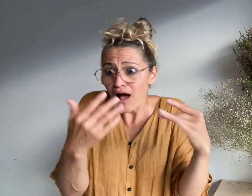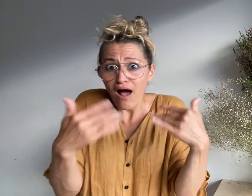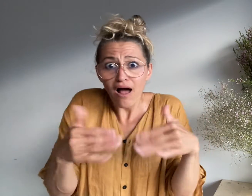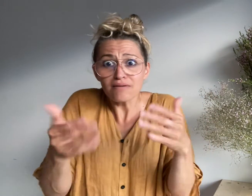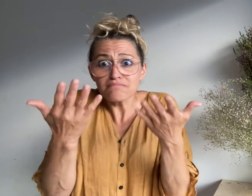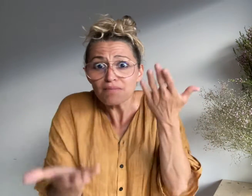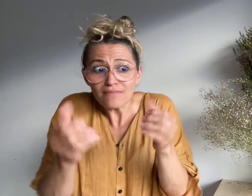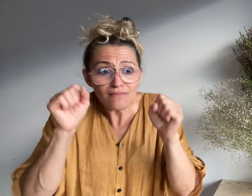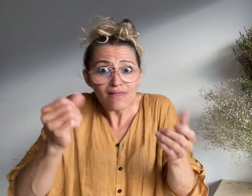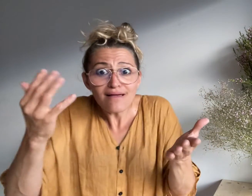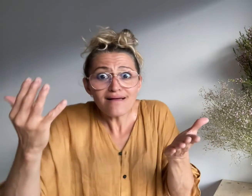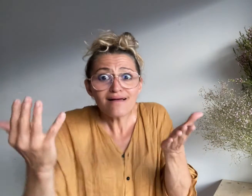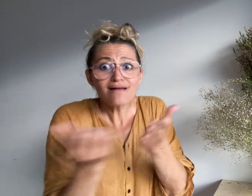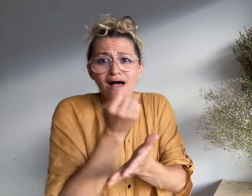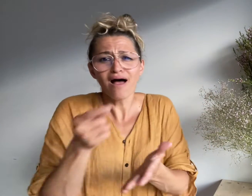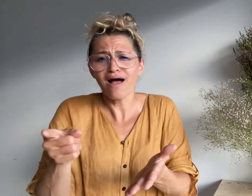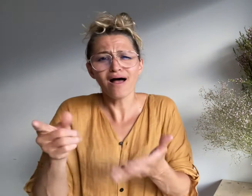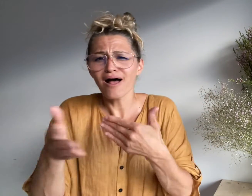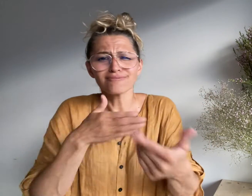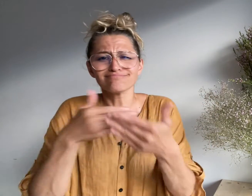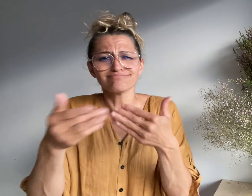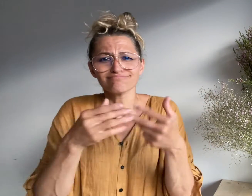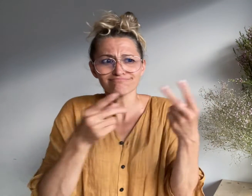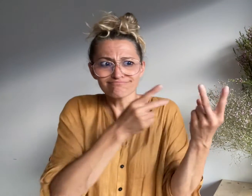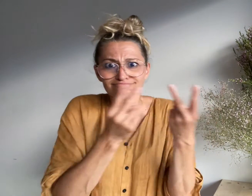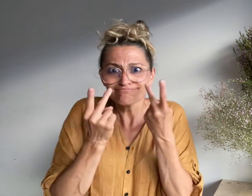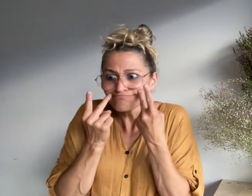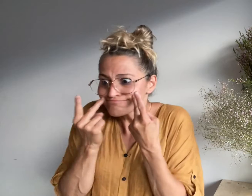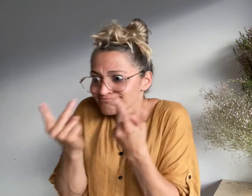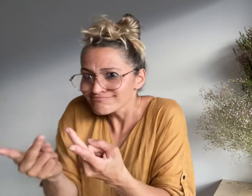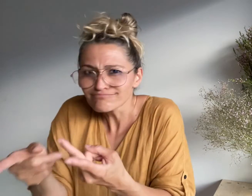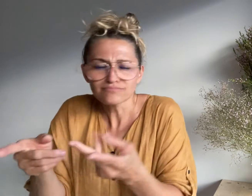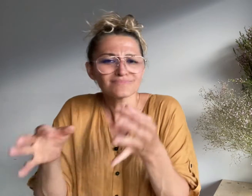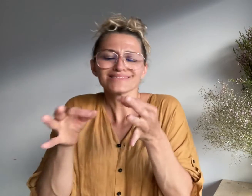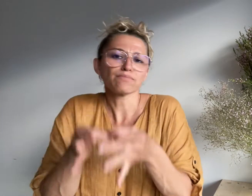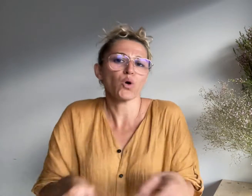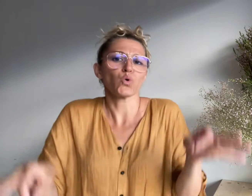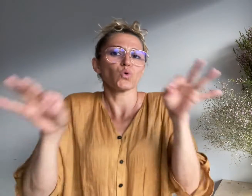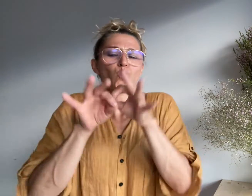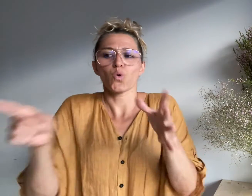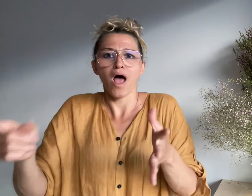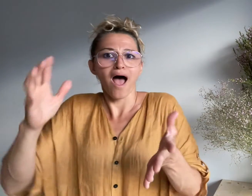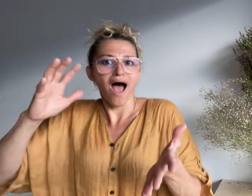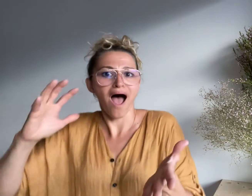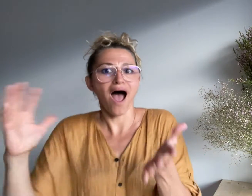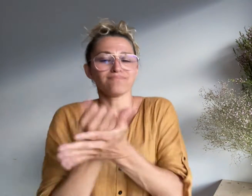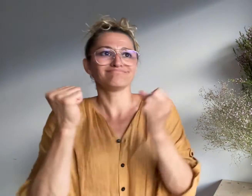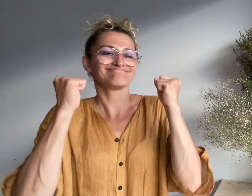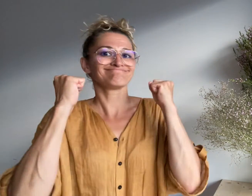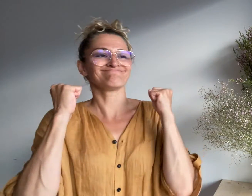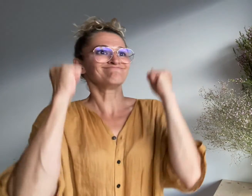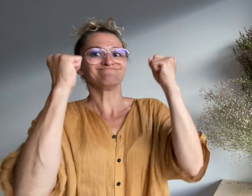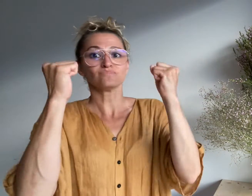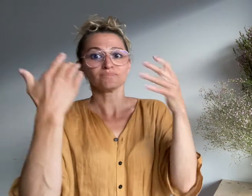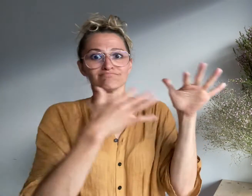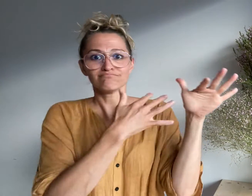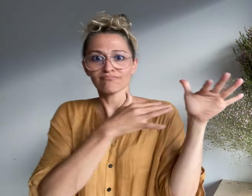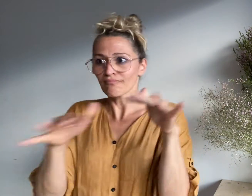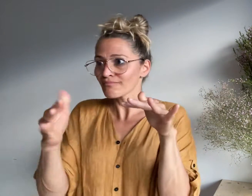and recognition was an important achievement for the Deaf